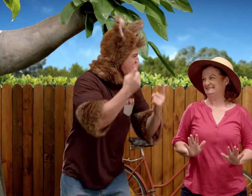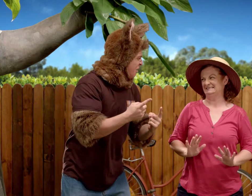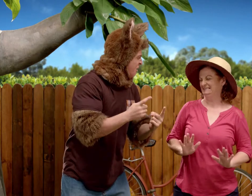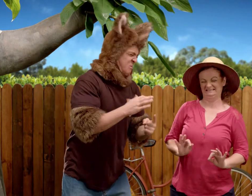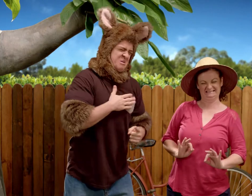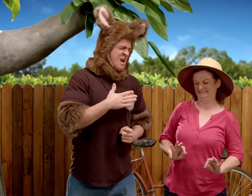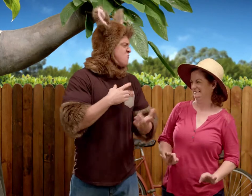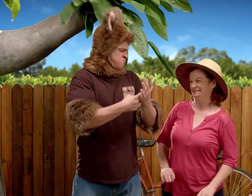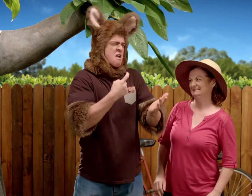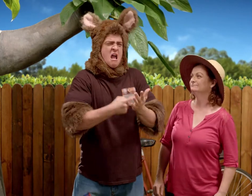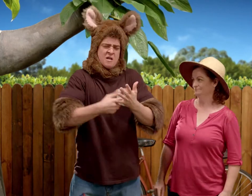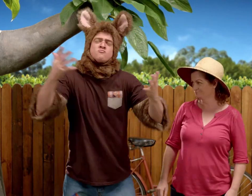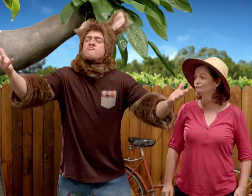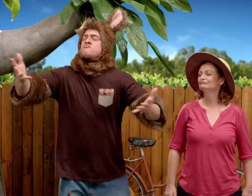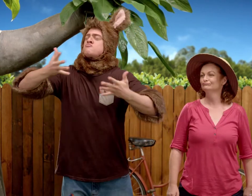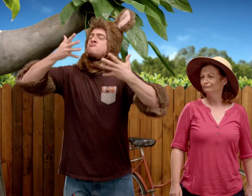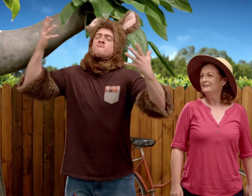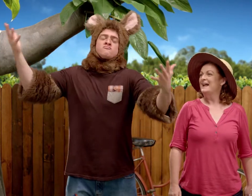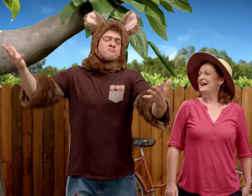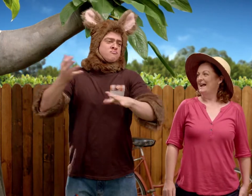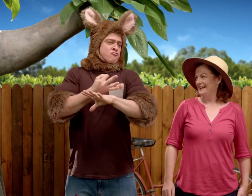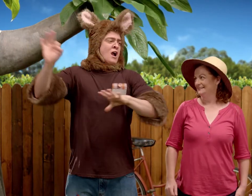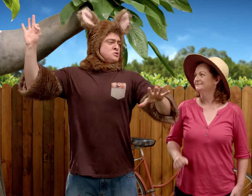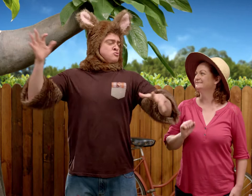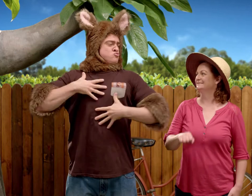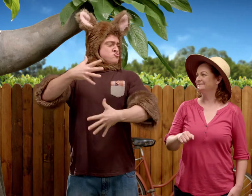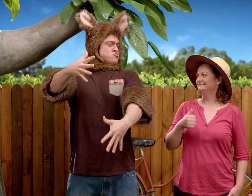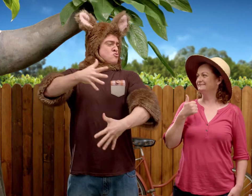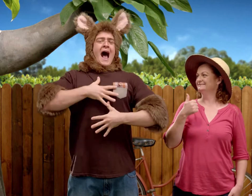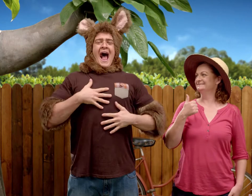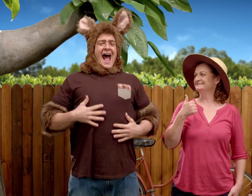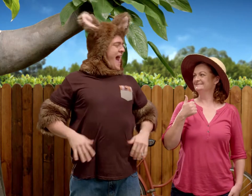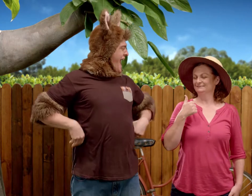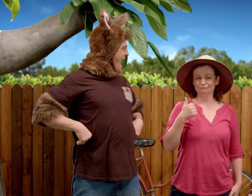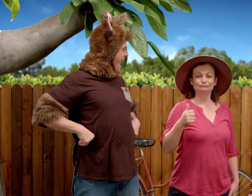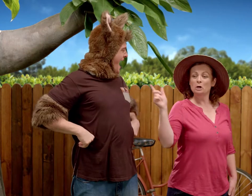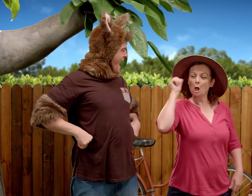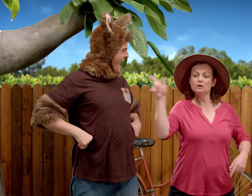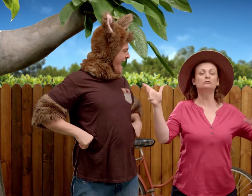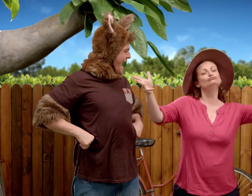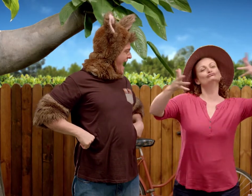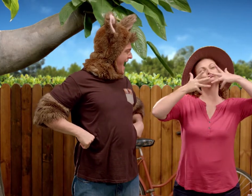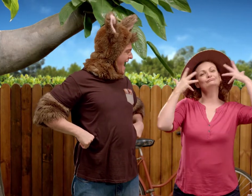I'd much prefer clean, fresh air. Like today. Yes, that's right Possum.